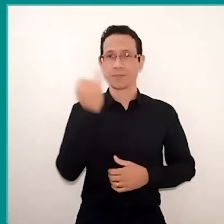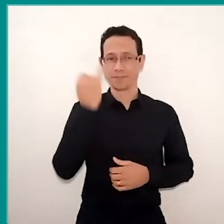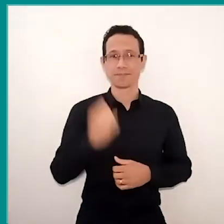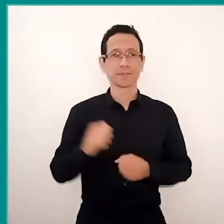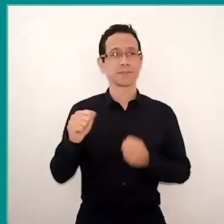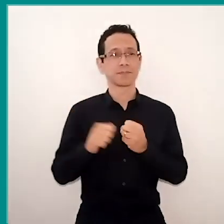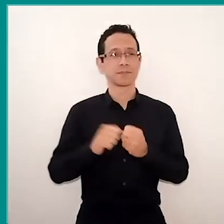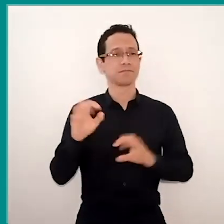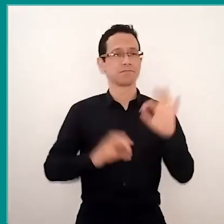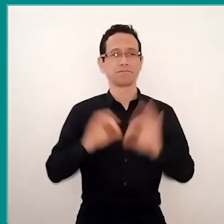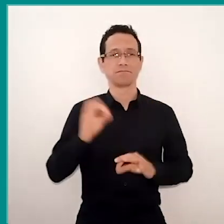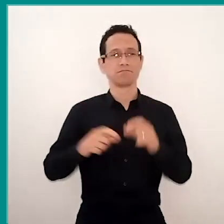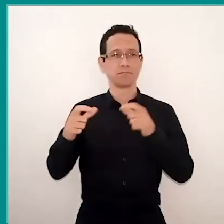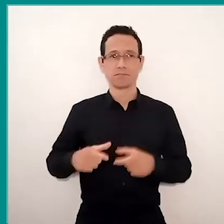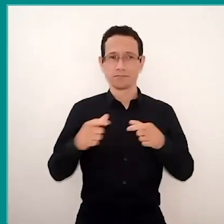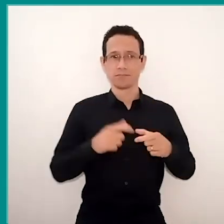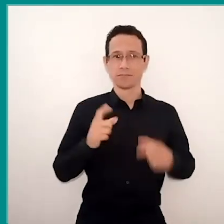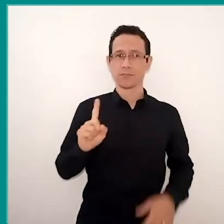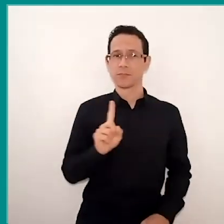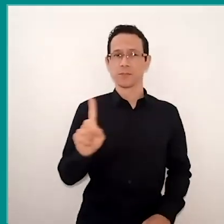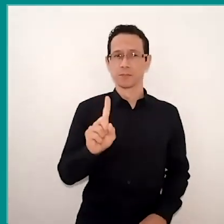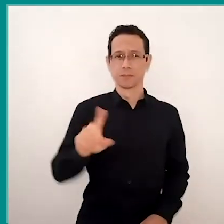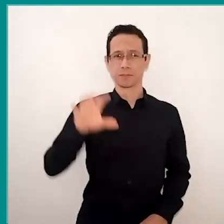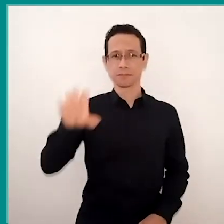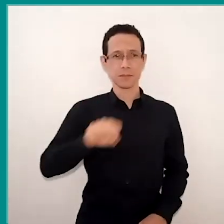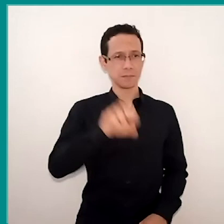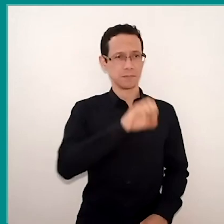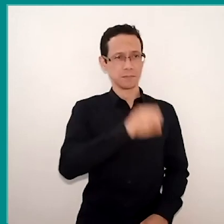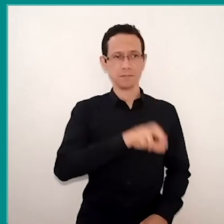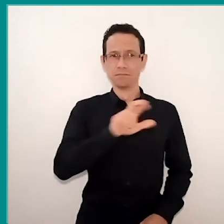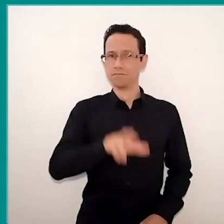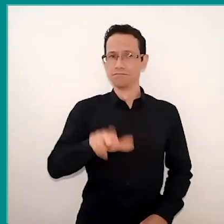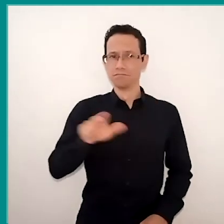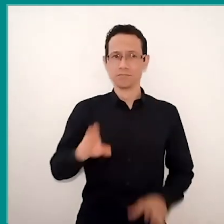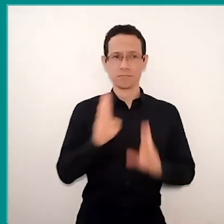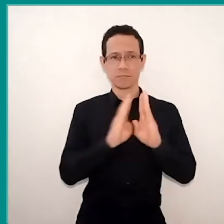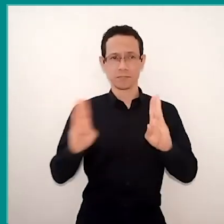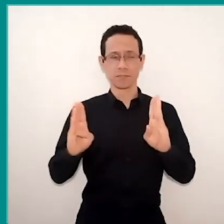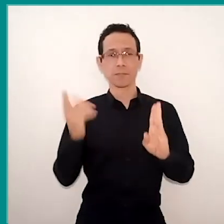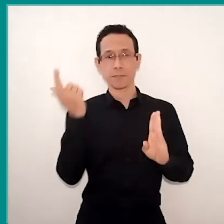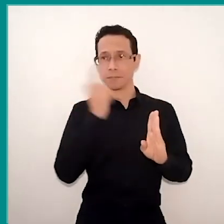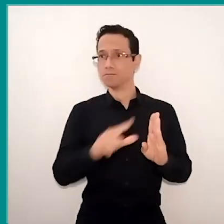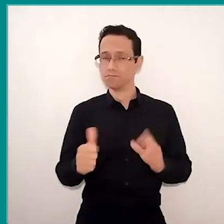The drive-thru was used in different ways, the drive-thru library, I think it's an interesting experience.